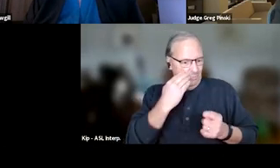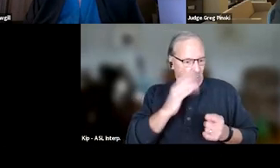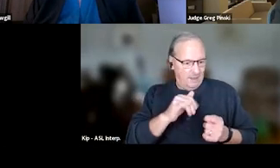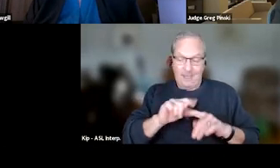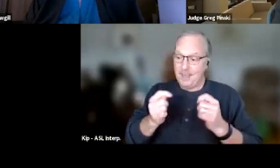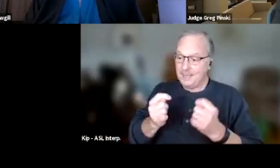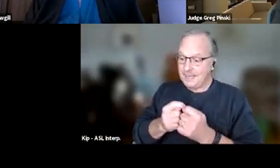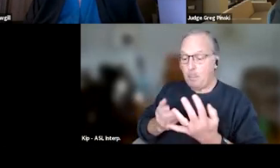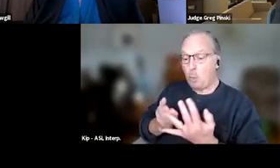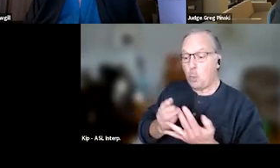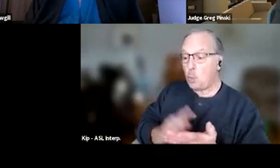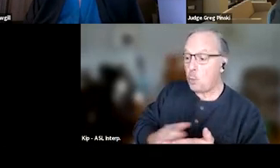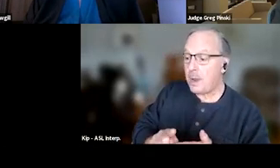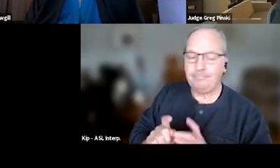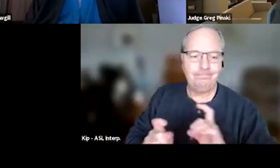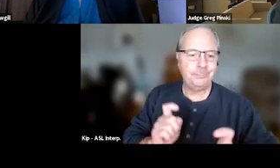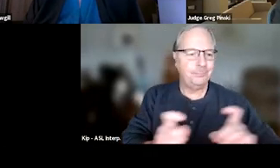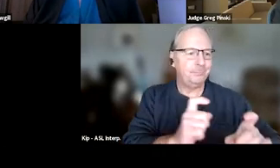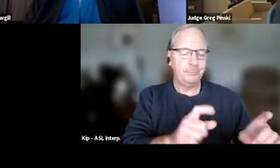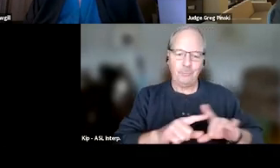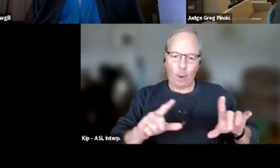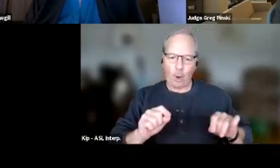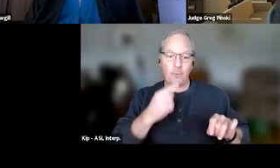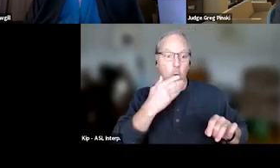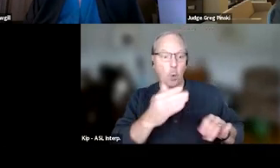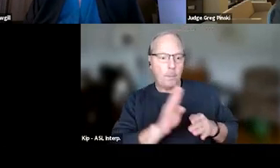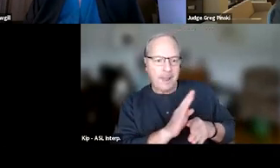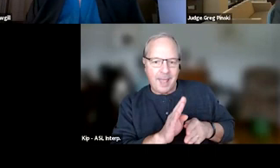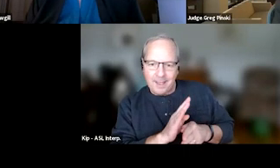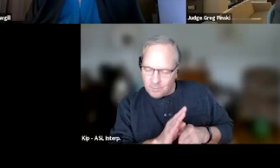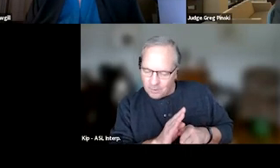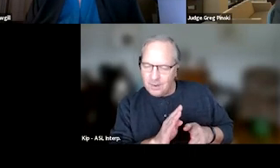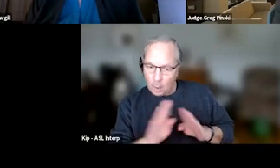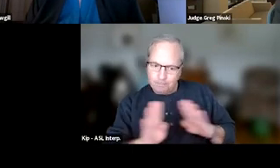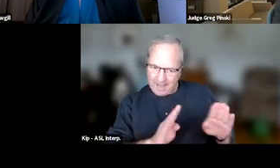gave out kudo cards for good behavior and things that were promoting recovery.